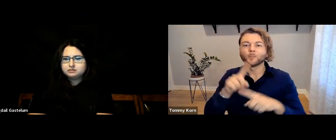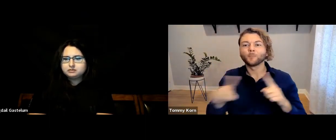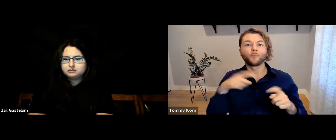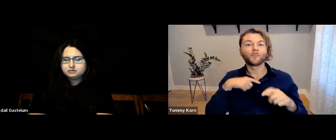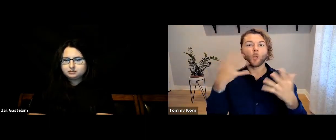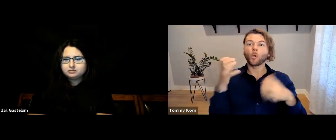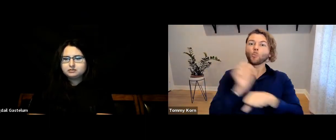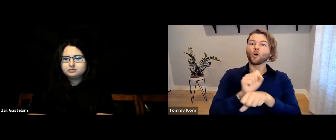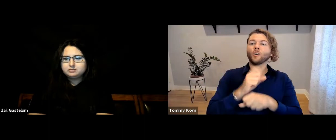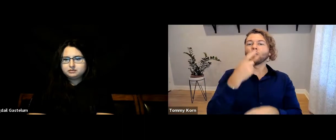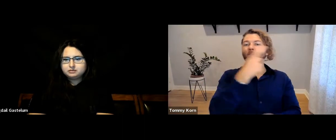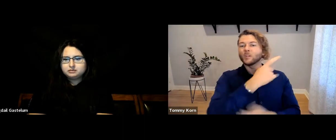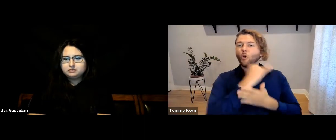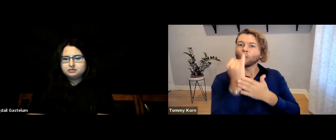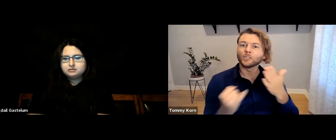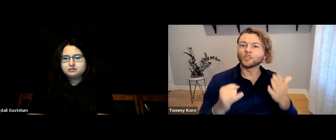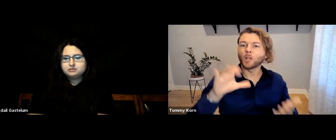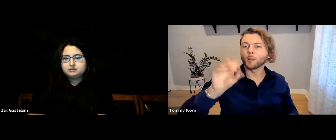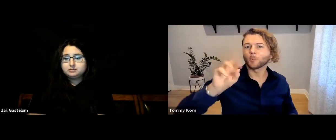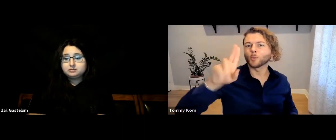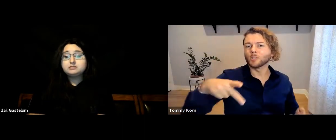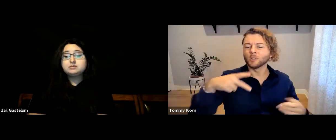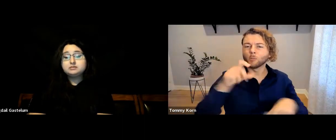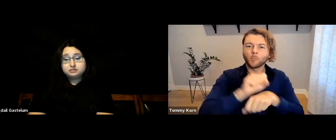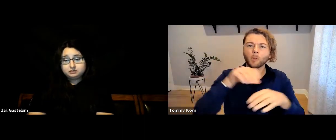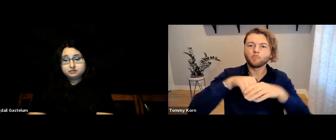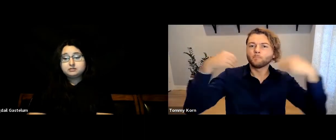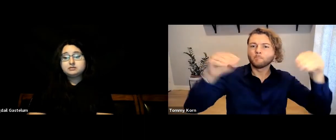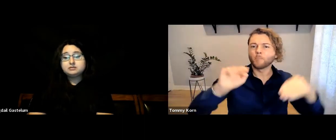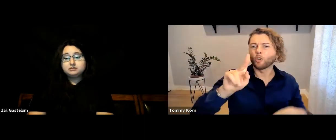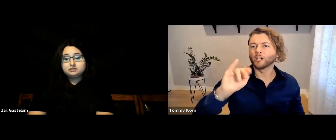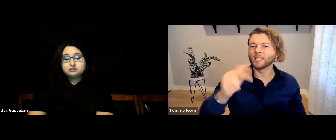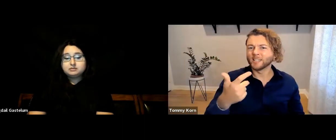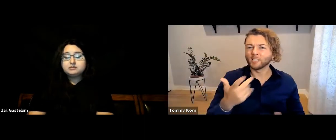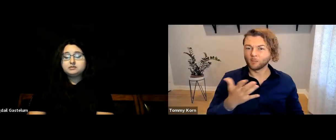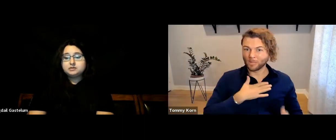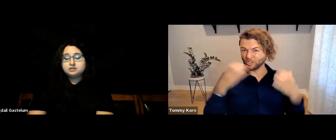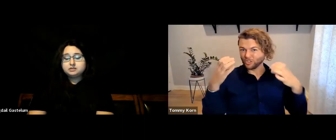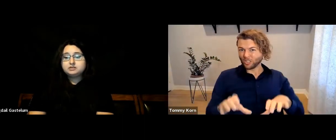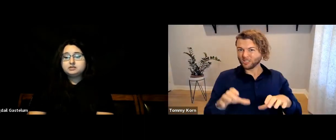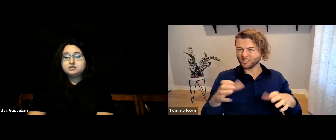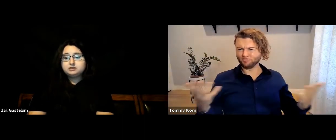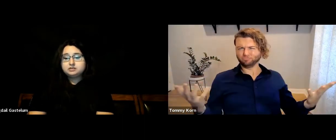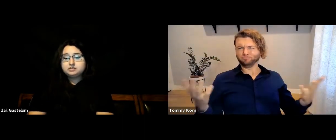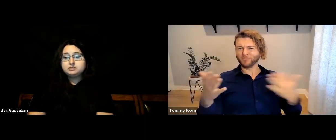But if someone wants to work in art, corporations, or marketing,